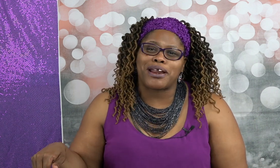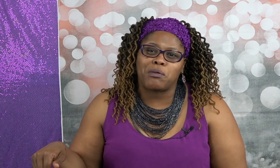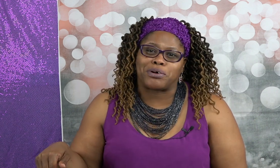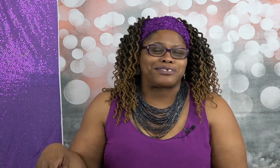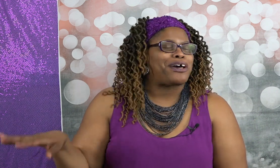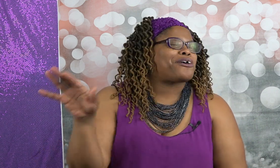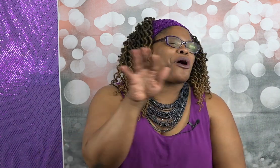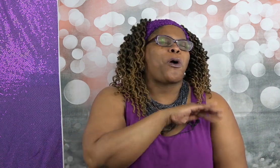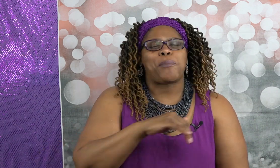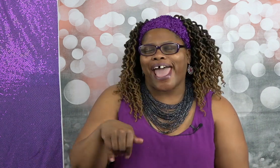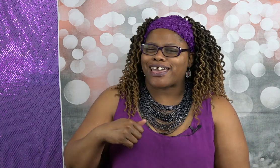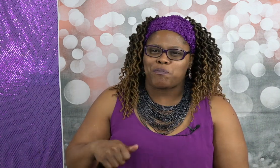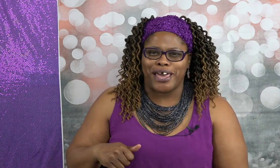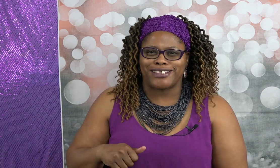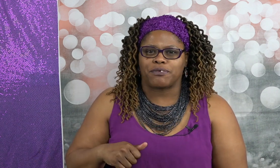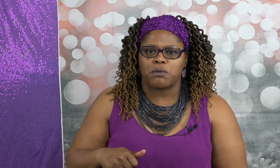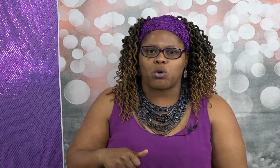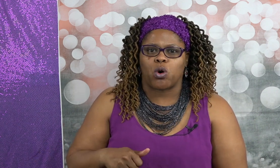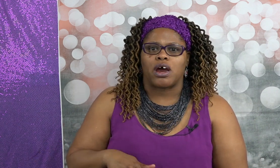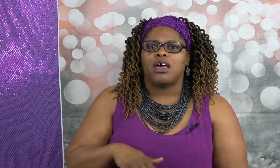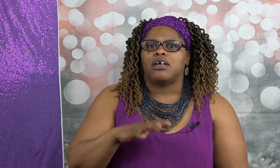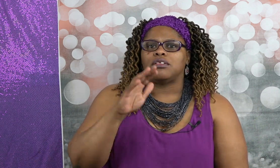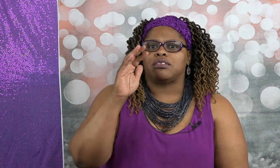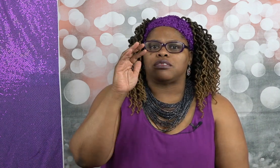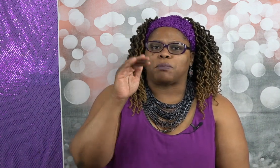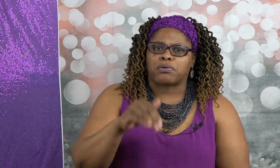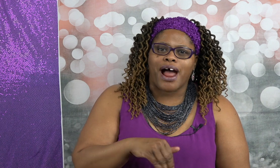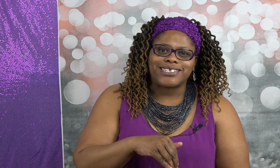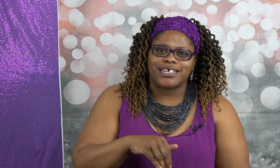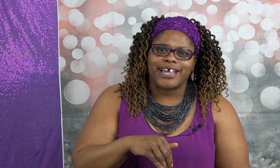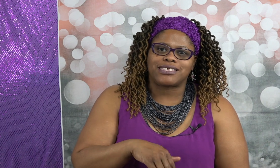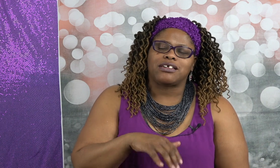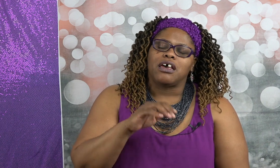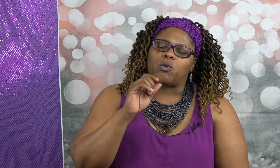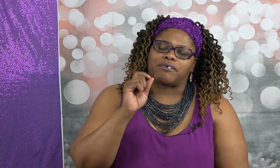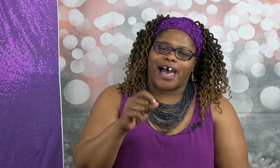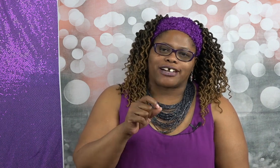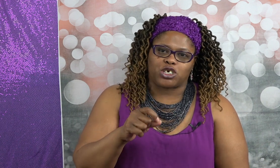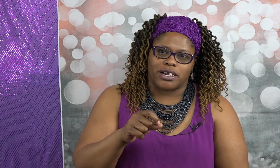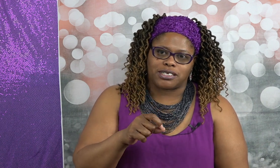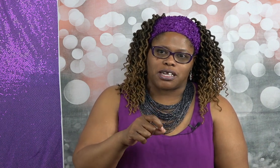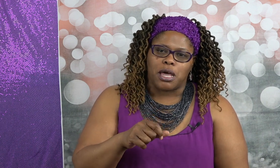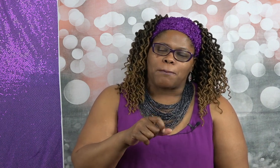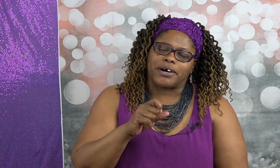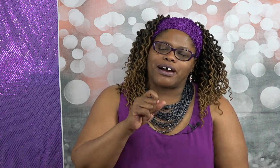numbers go back and pick three more the process we've got to trust it but